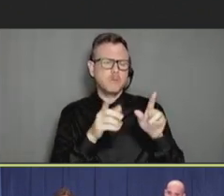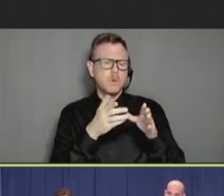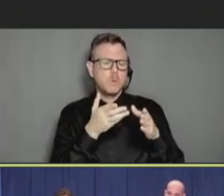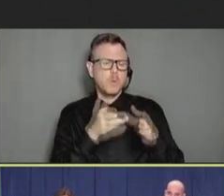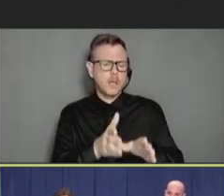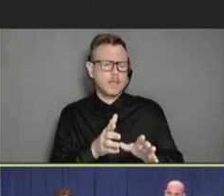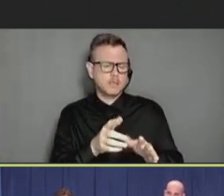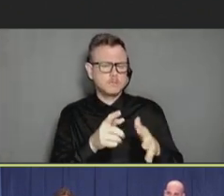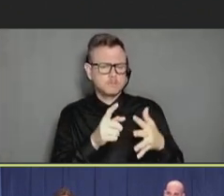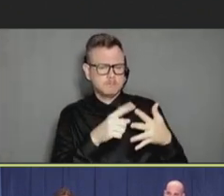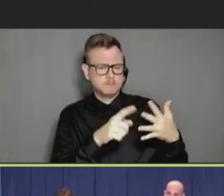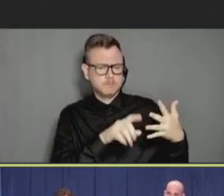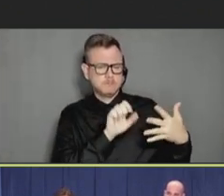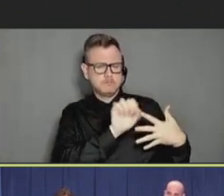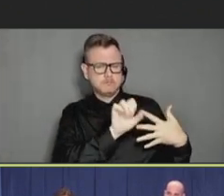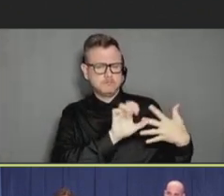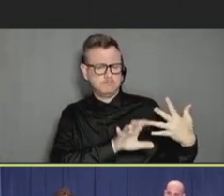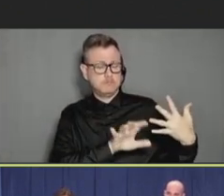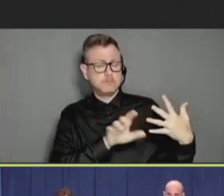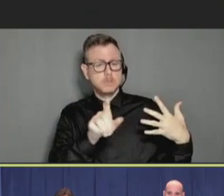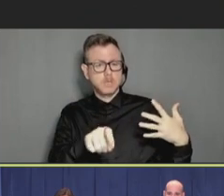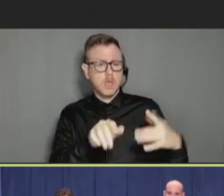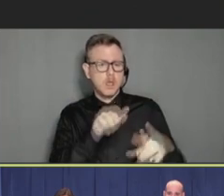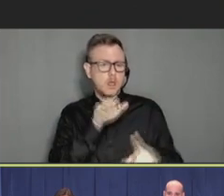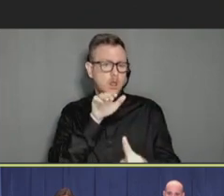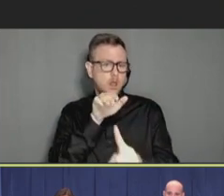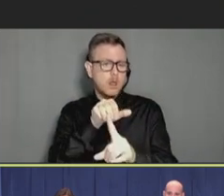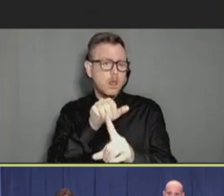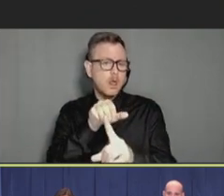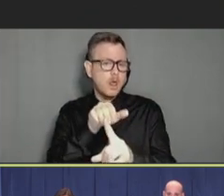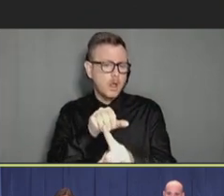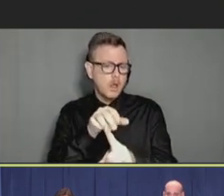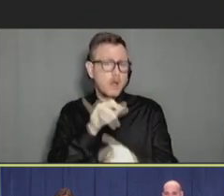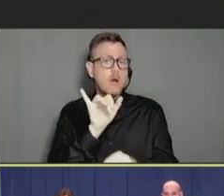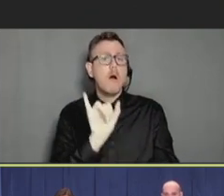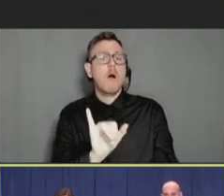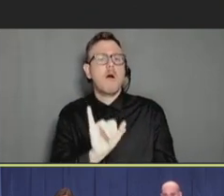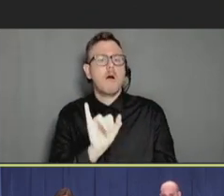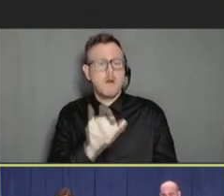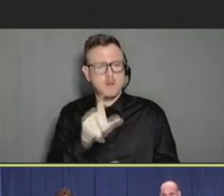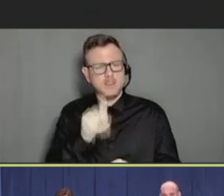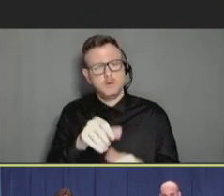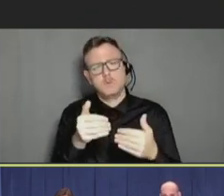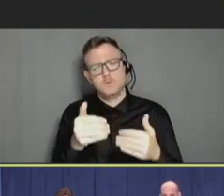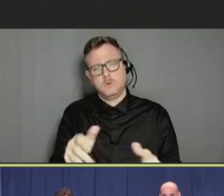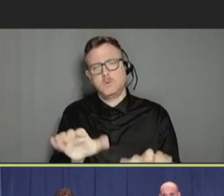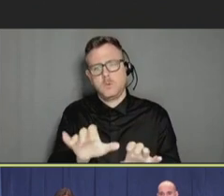and kind of cue them into the importance and why they should do it. So, yeah, thank you for bringing that up.